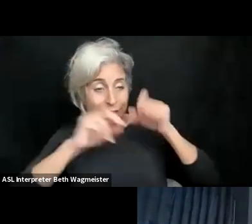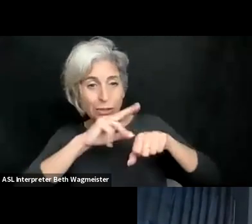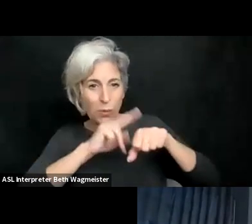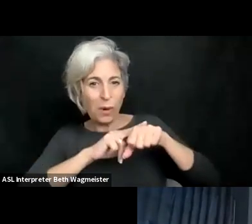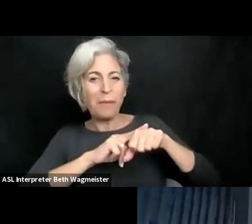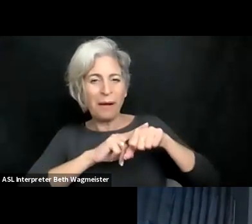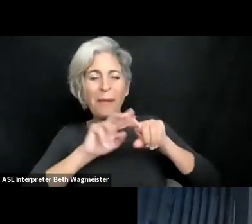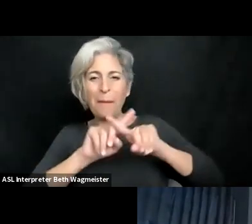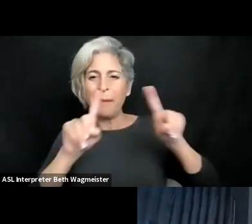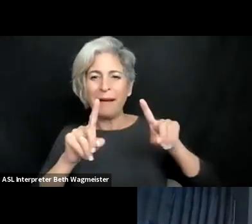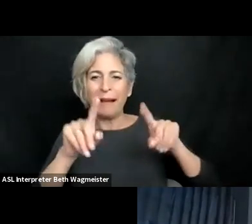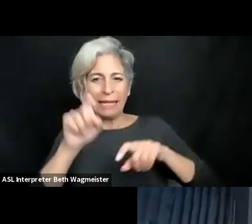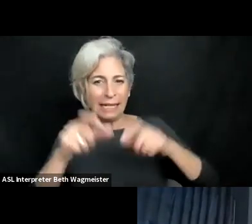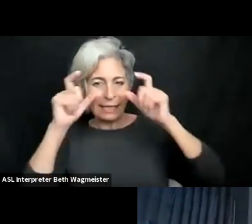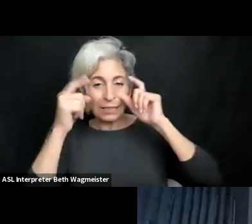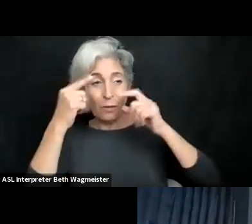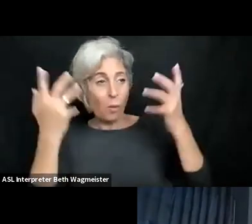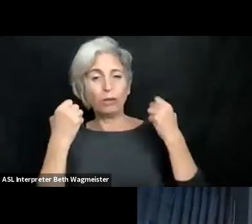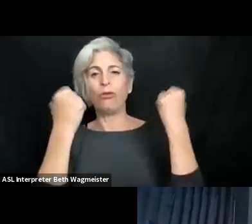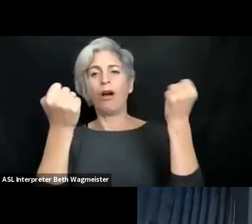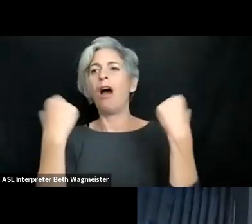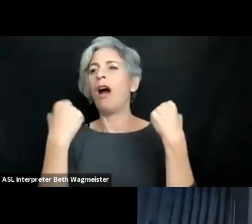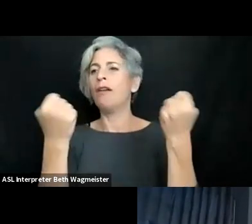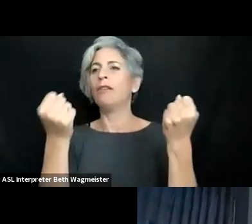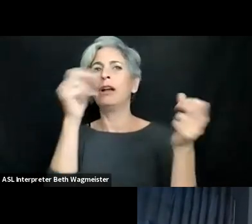eyesight is not as it was when I was 20, or 25, so usually I